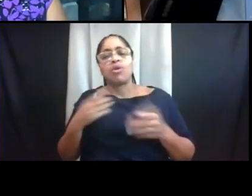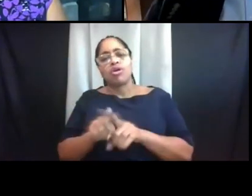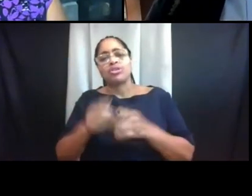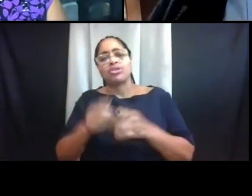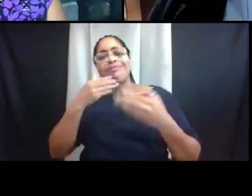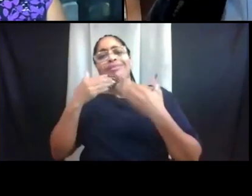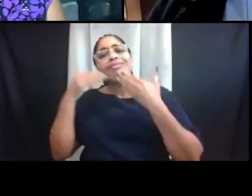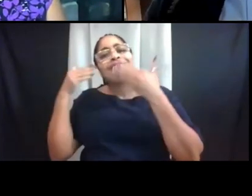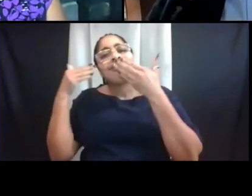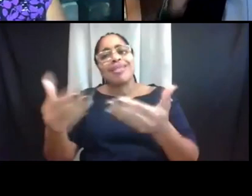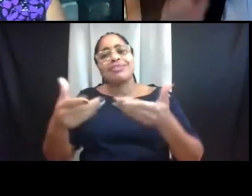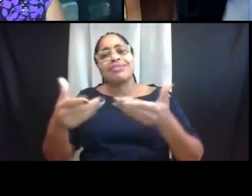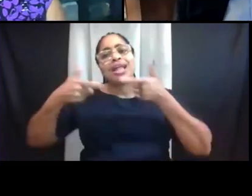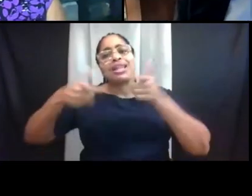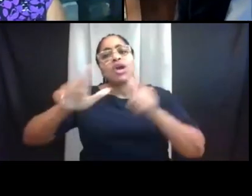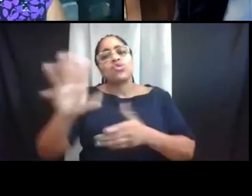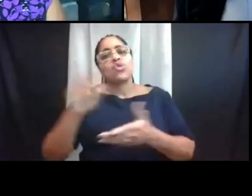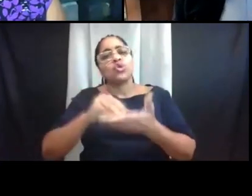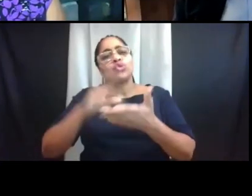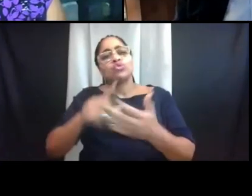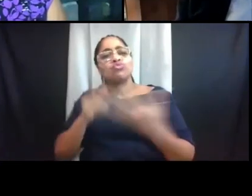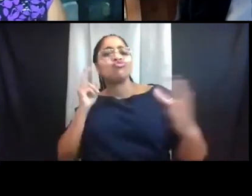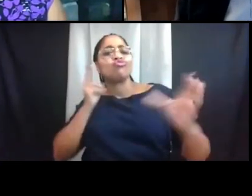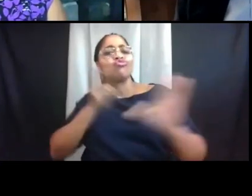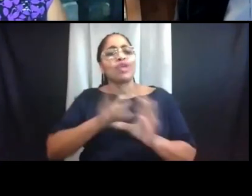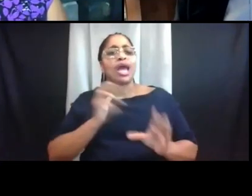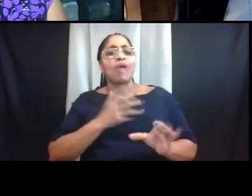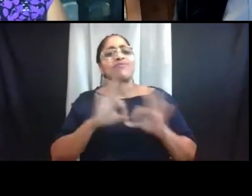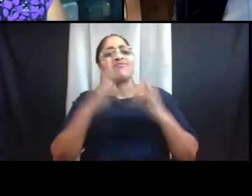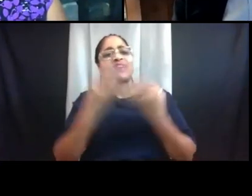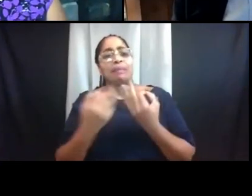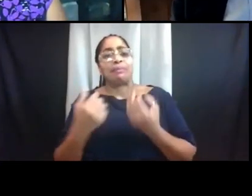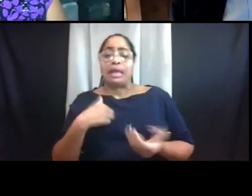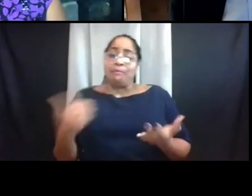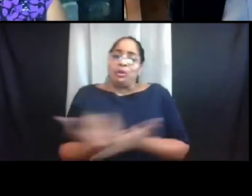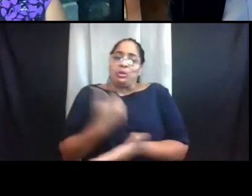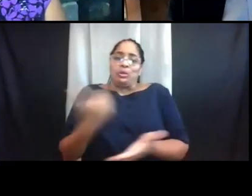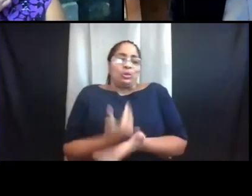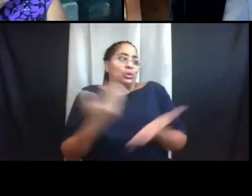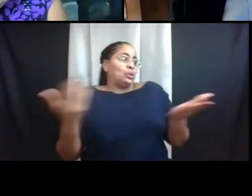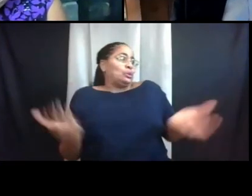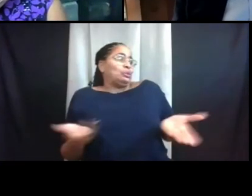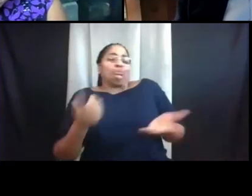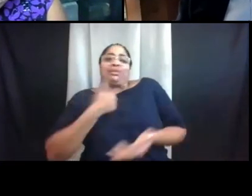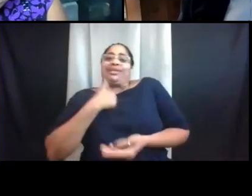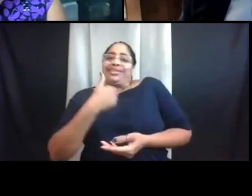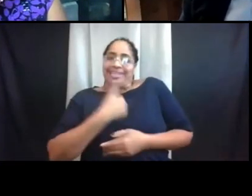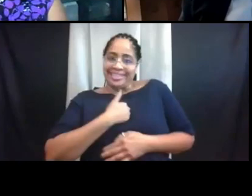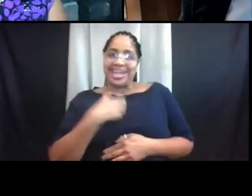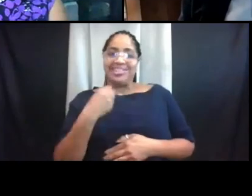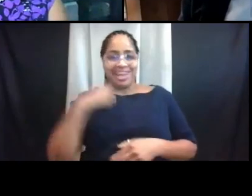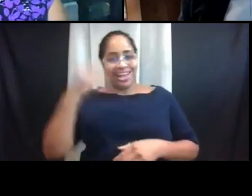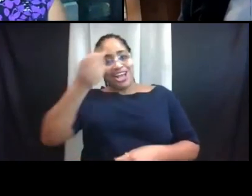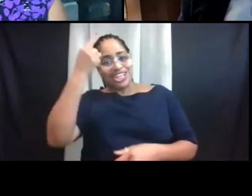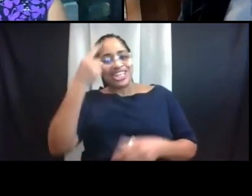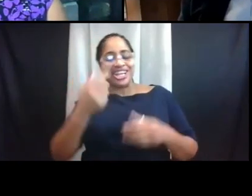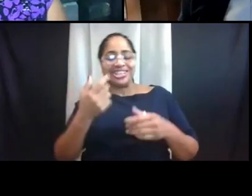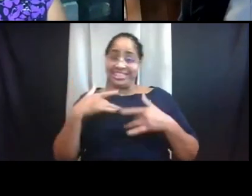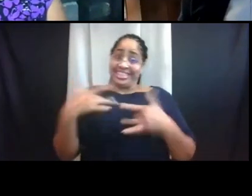to join the Wolverine family. I'm new to the Wolverine family myself. And I understand normally we would be gathering on campus